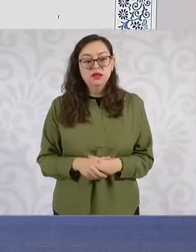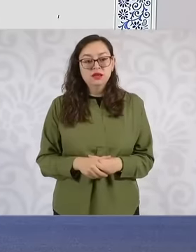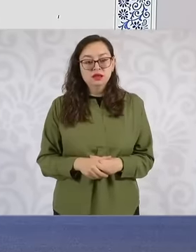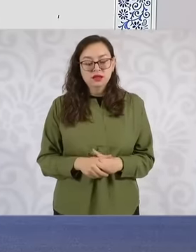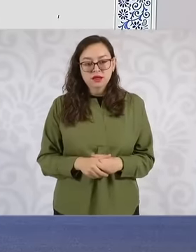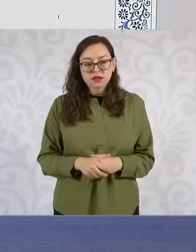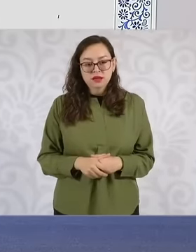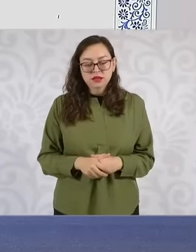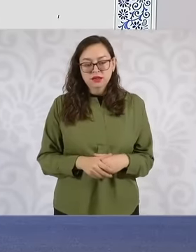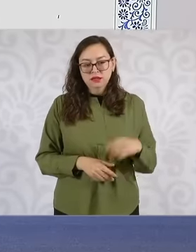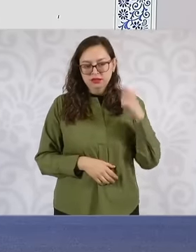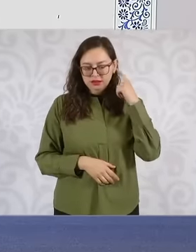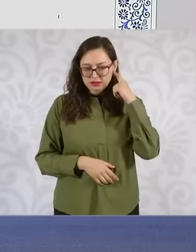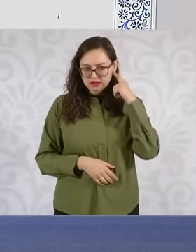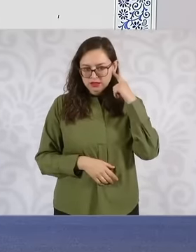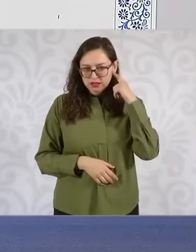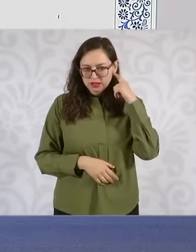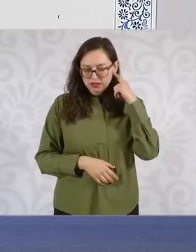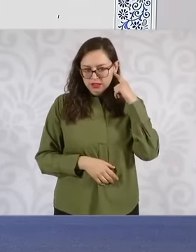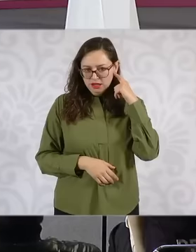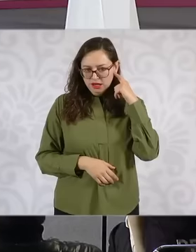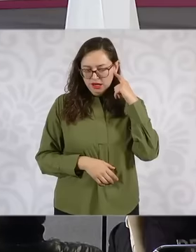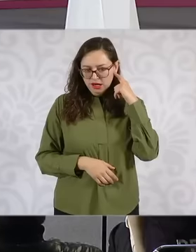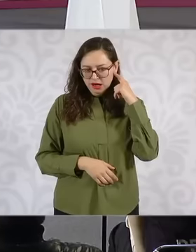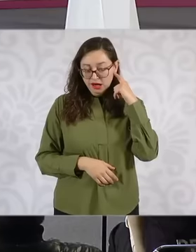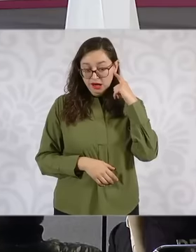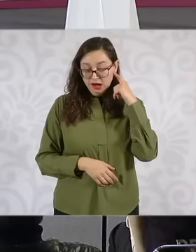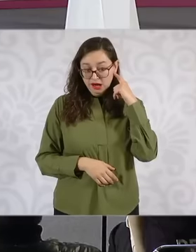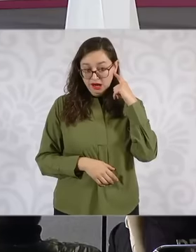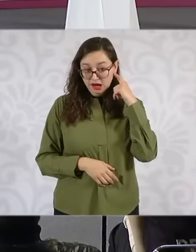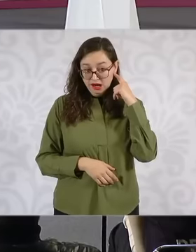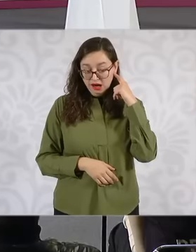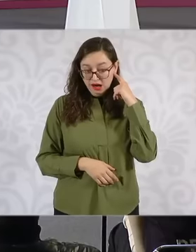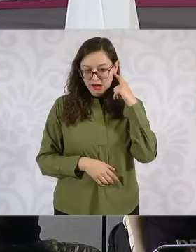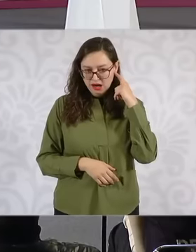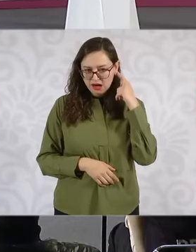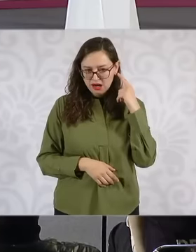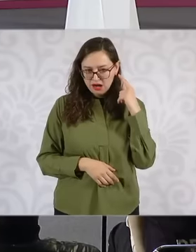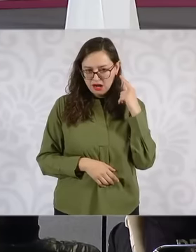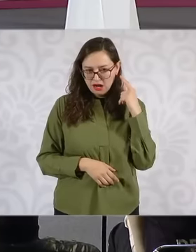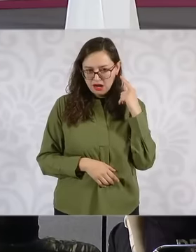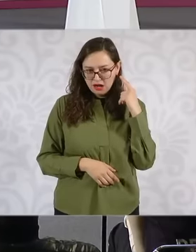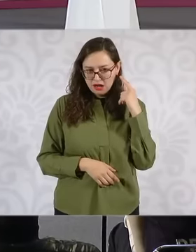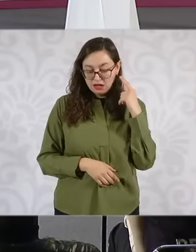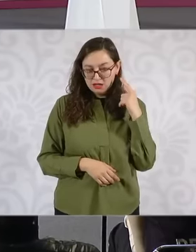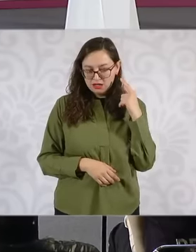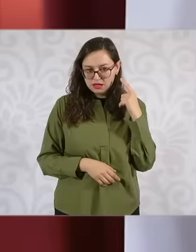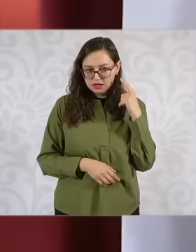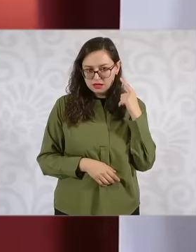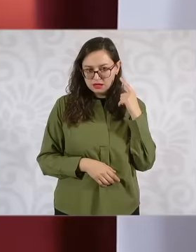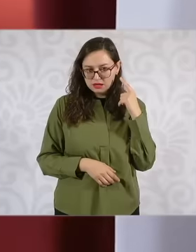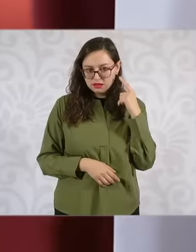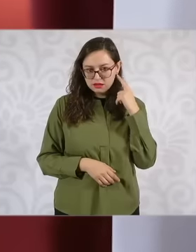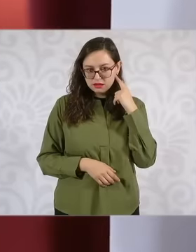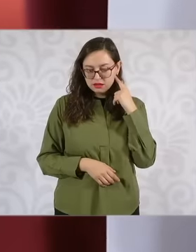to the beneficiaries. Well, through the delegations of the infonavid in all states